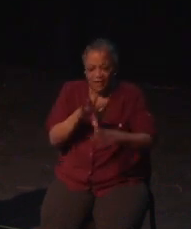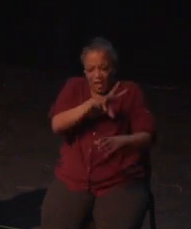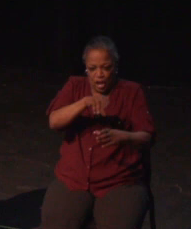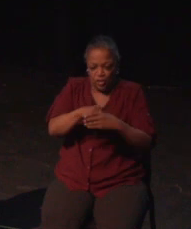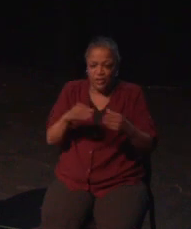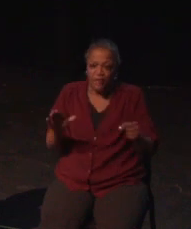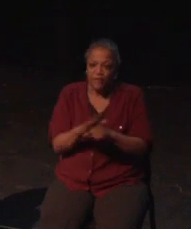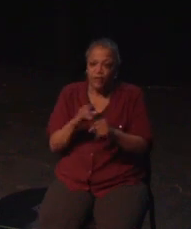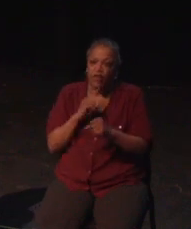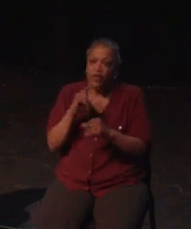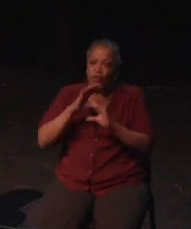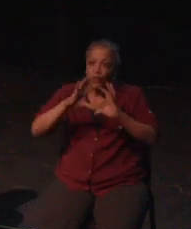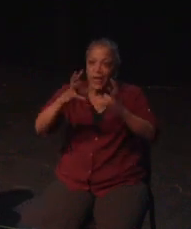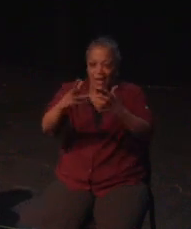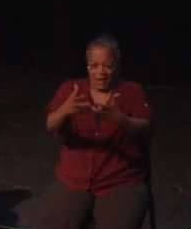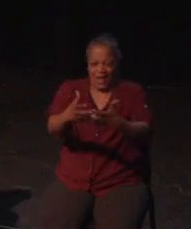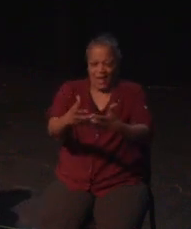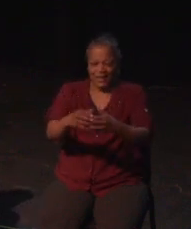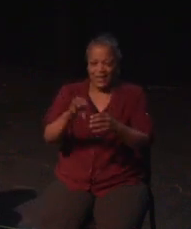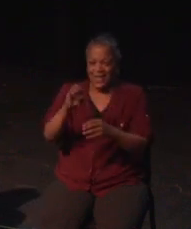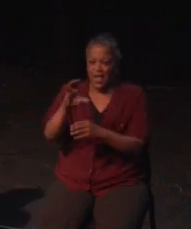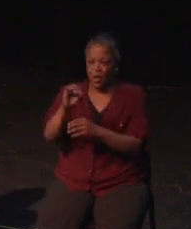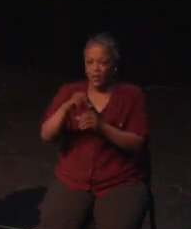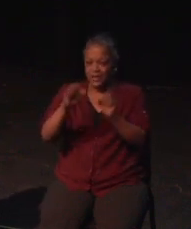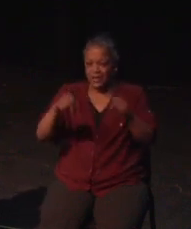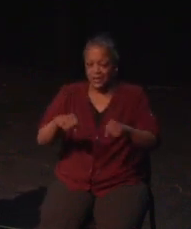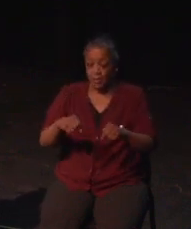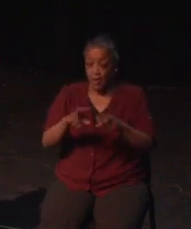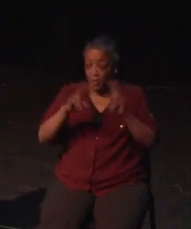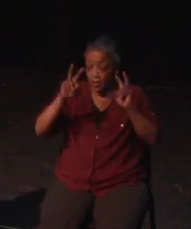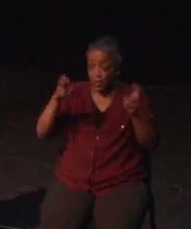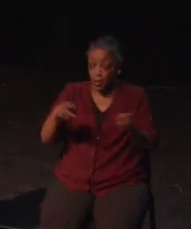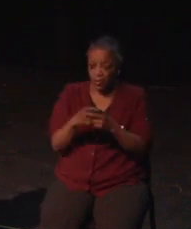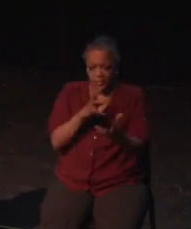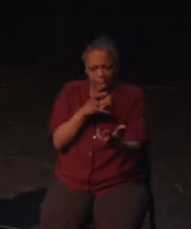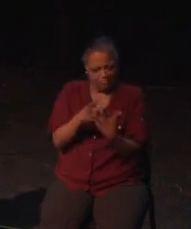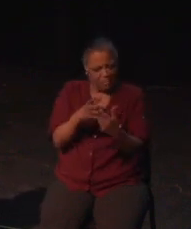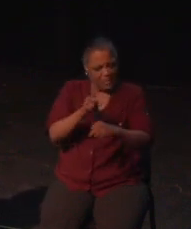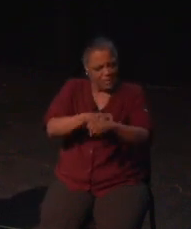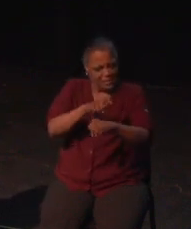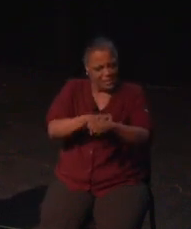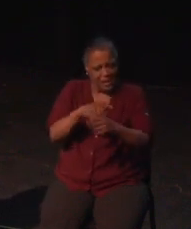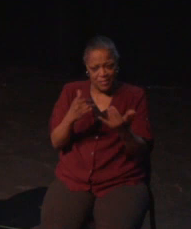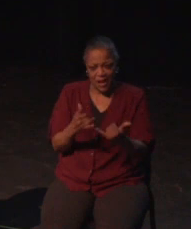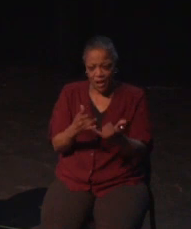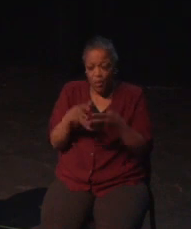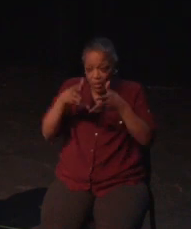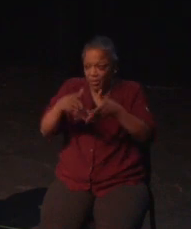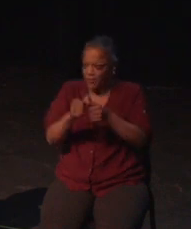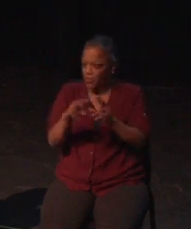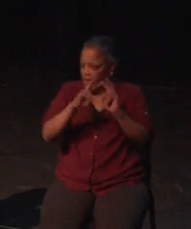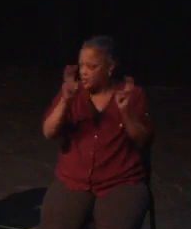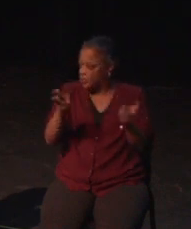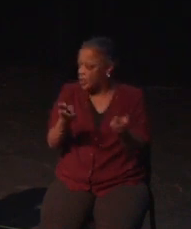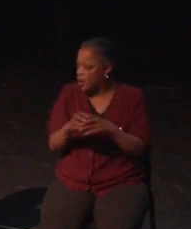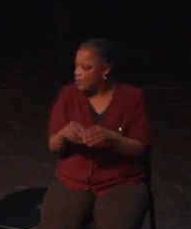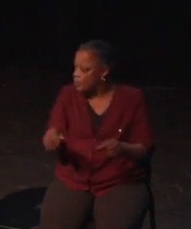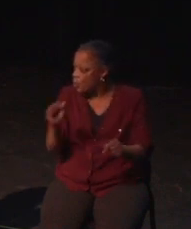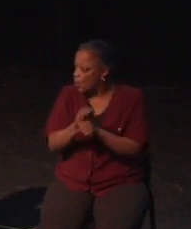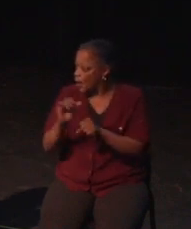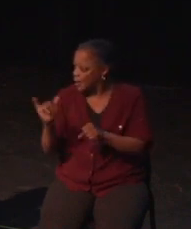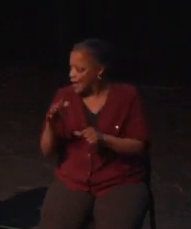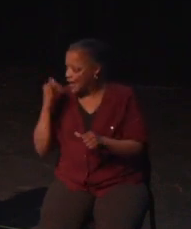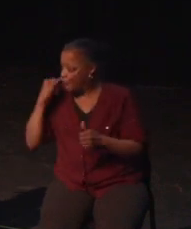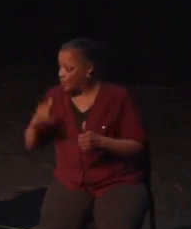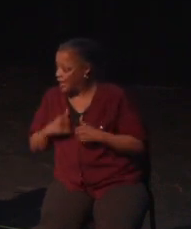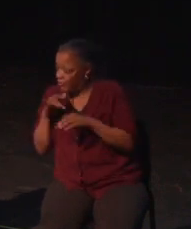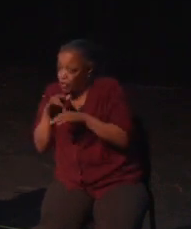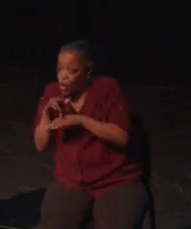but it really wasn't a great experience for me unlike, I think, the rest of the planet.